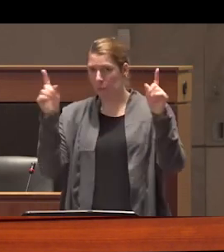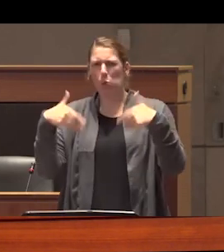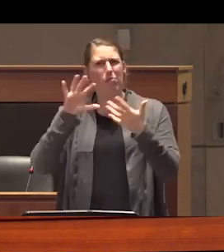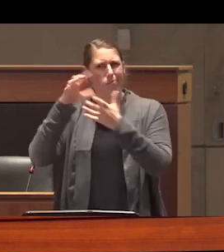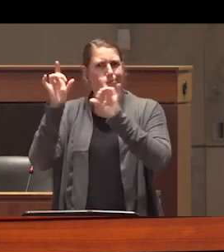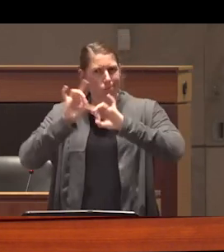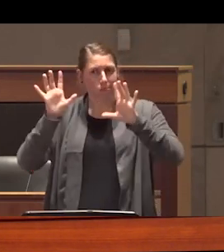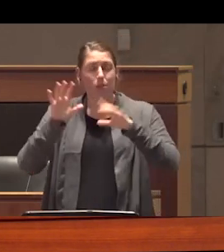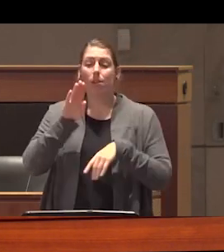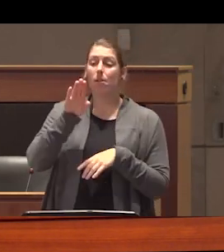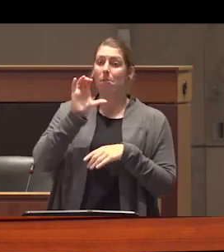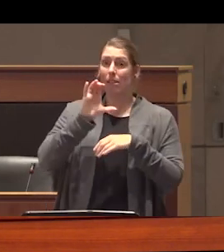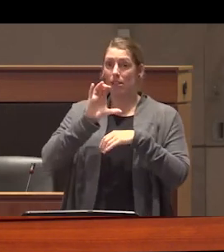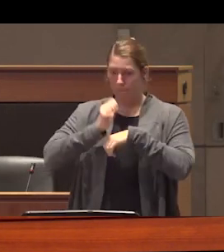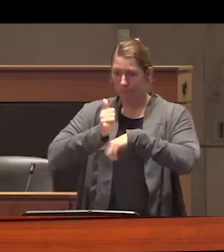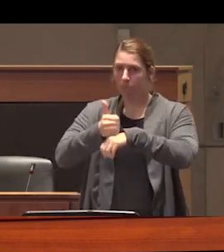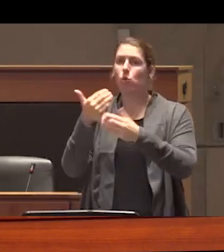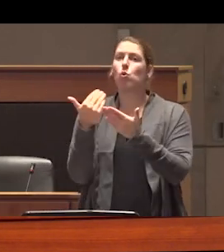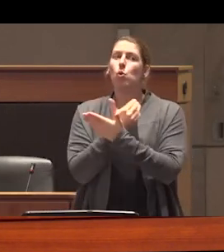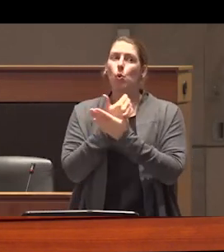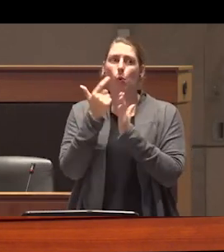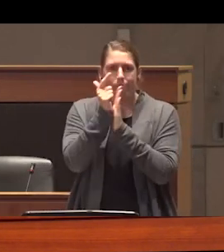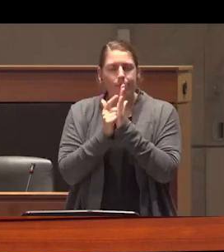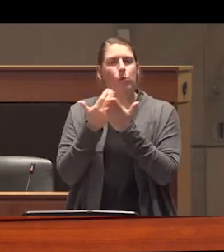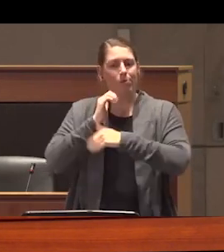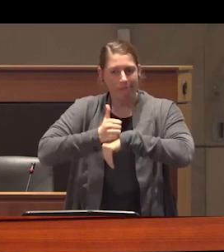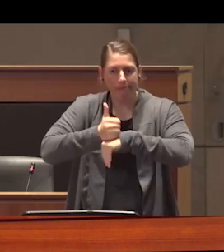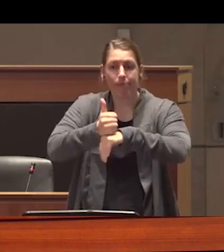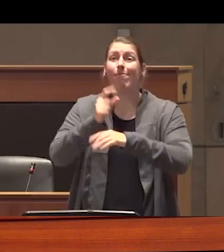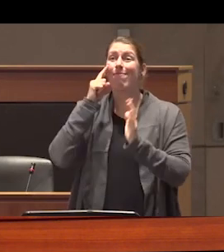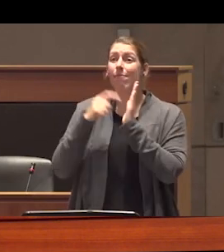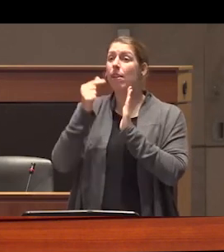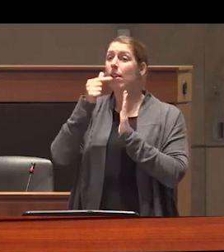BC has introduced incremental reforms we have seen our governments increasingly attempt to